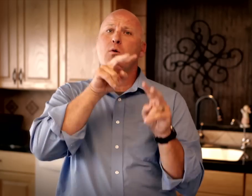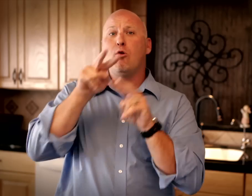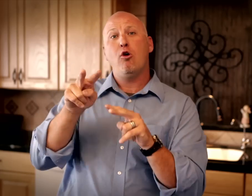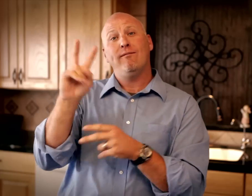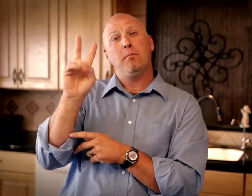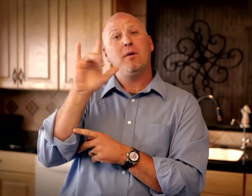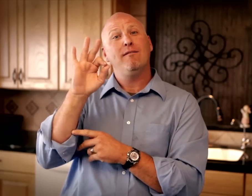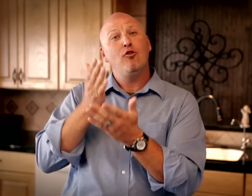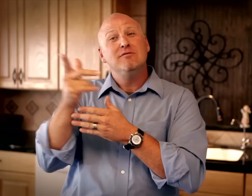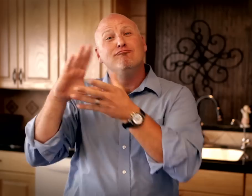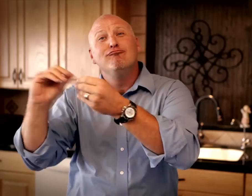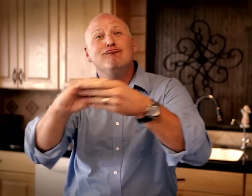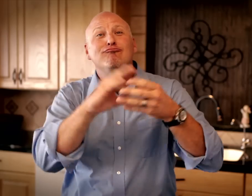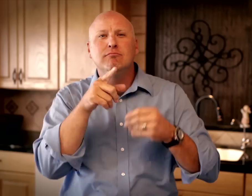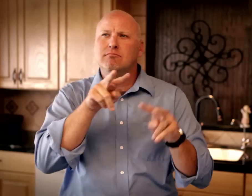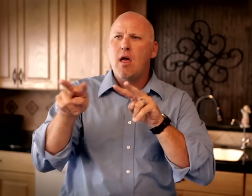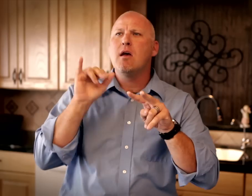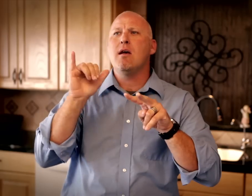When you watch the victims bill of rights, it's important to recognize the different types of abuse.